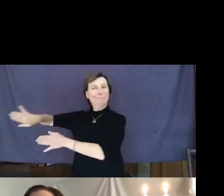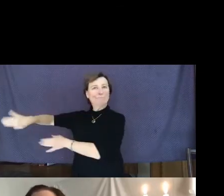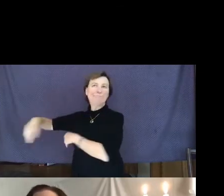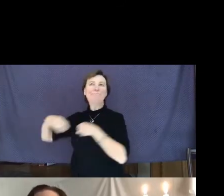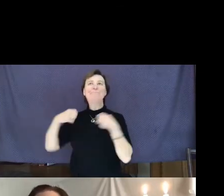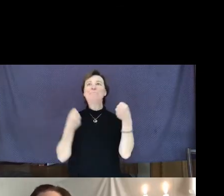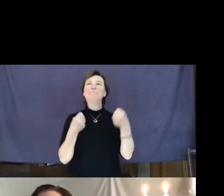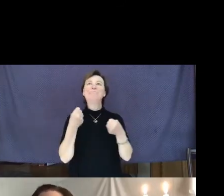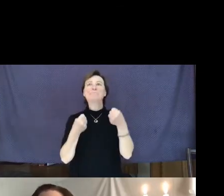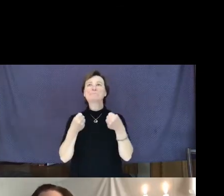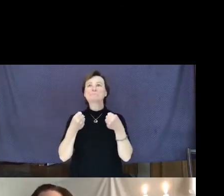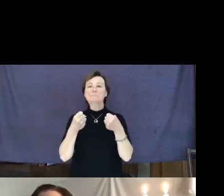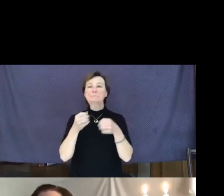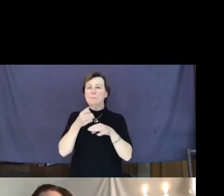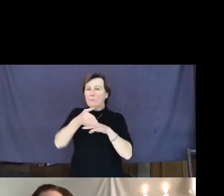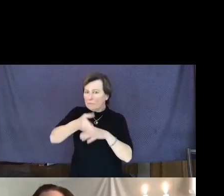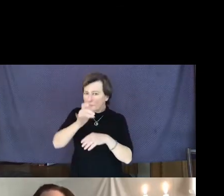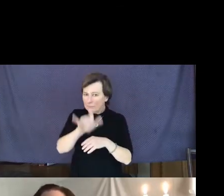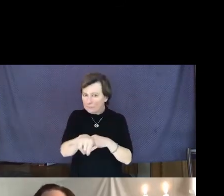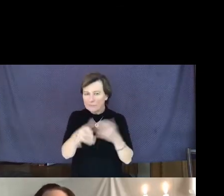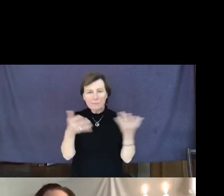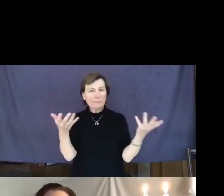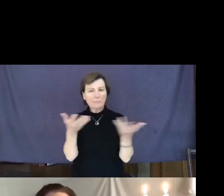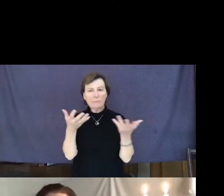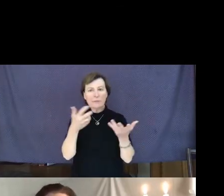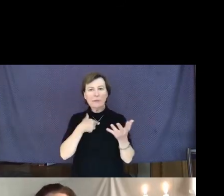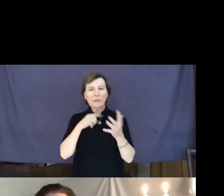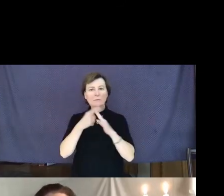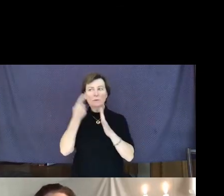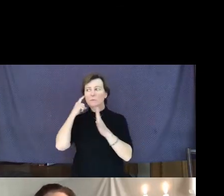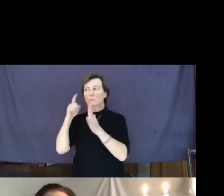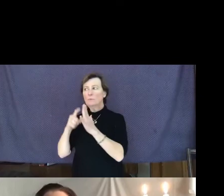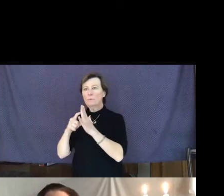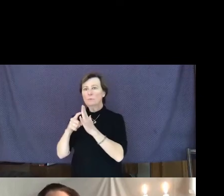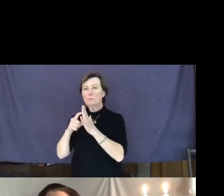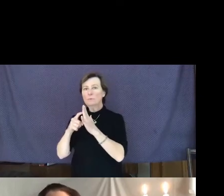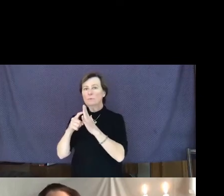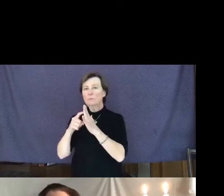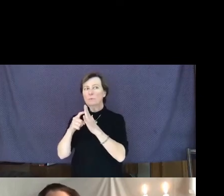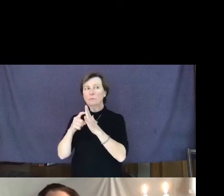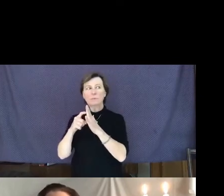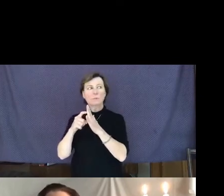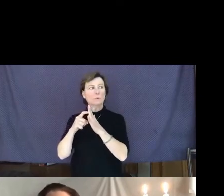Soon after, I started noticing how there kept being stories in the